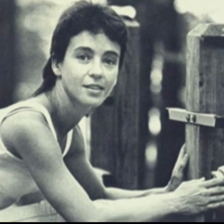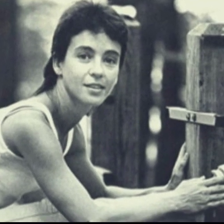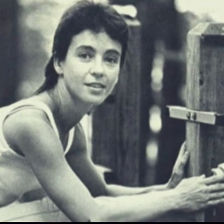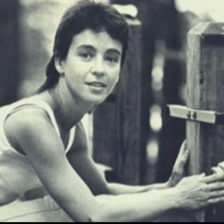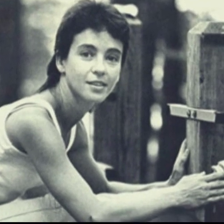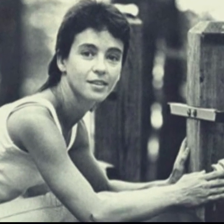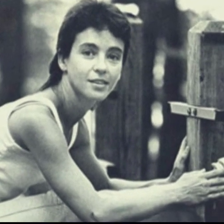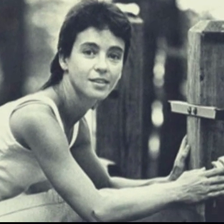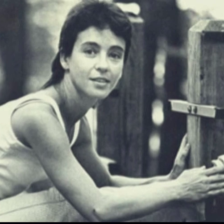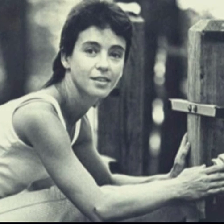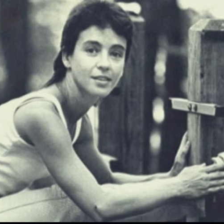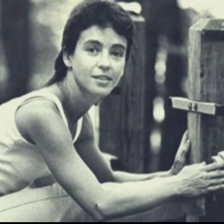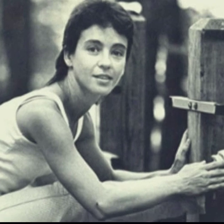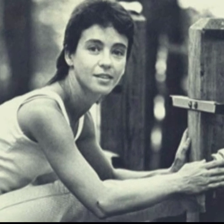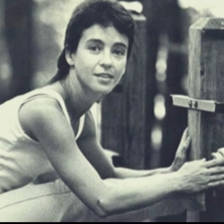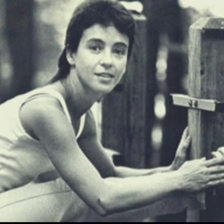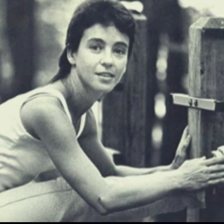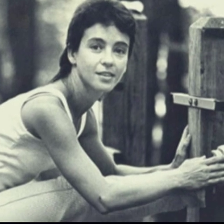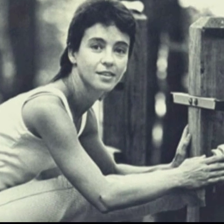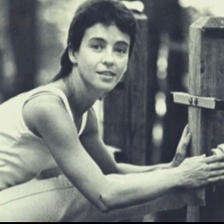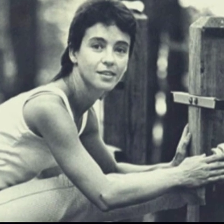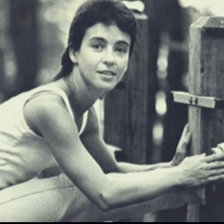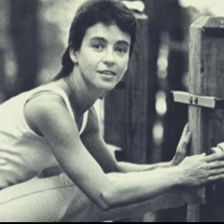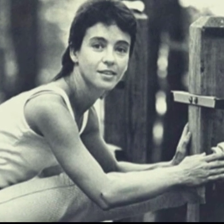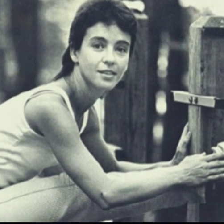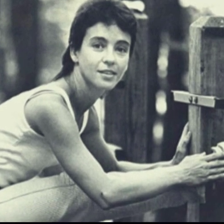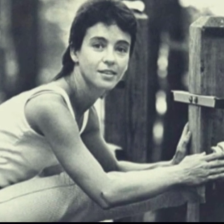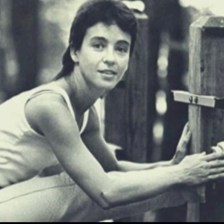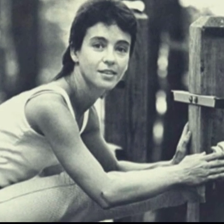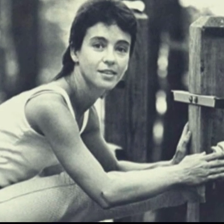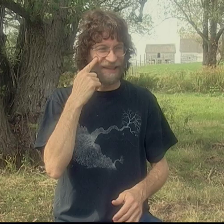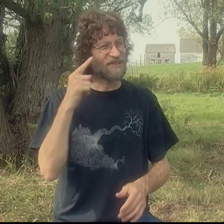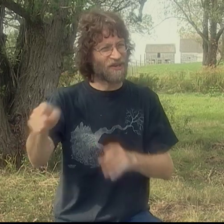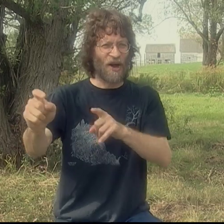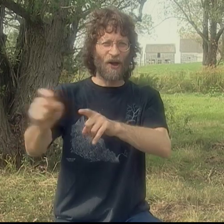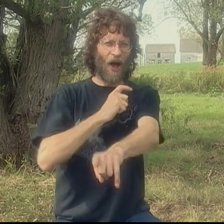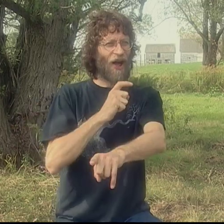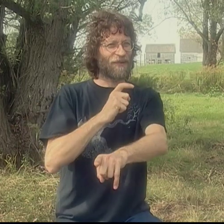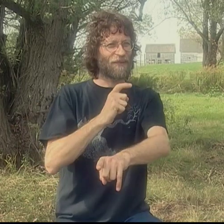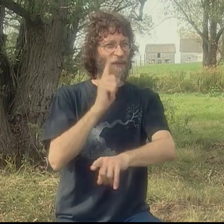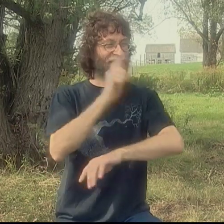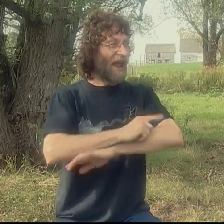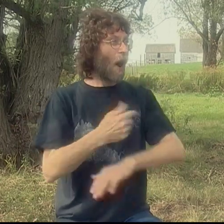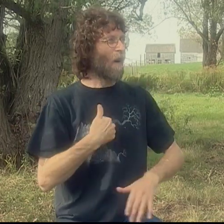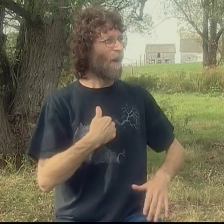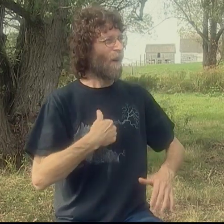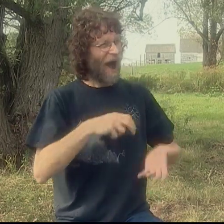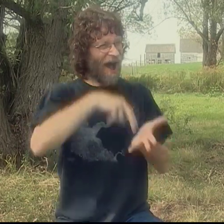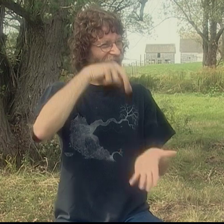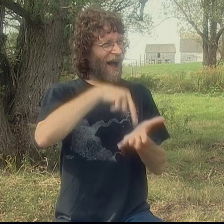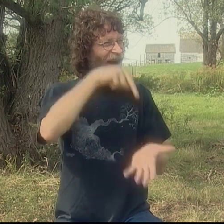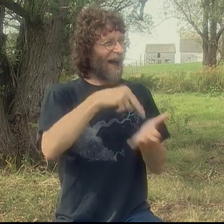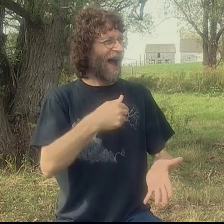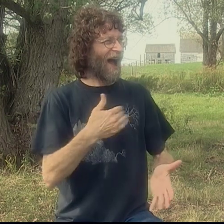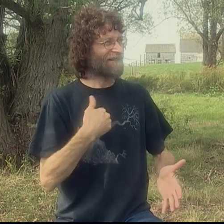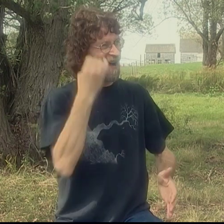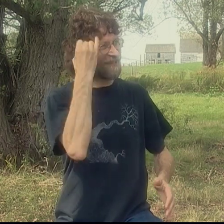And Stepha Z, the NTID dance teacher, called me one day, and she was all excited.